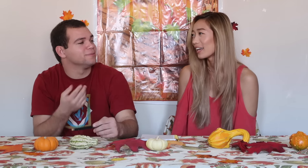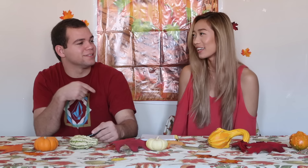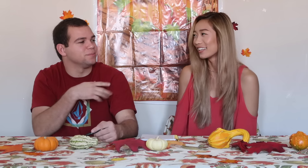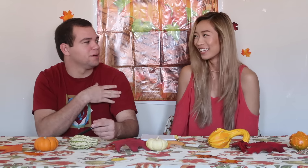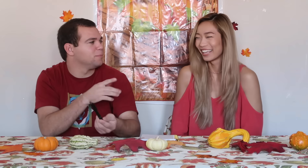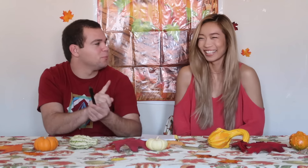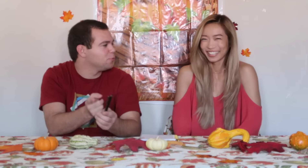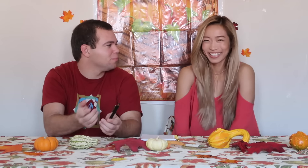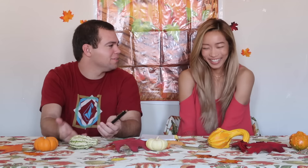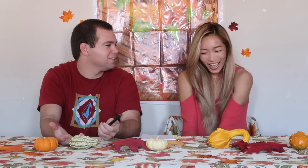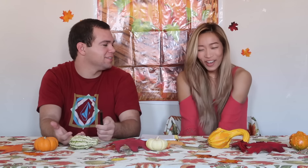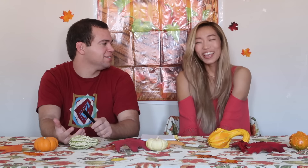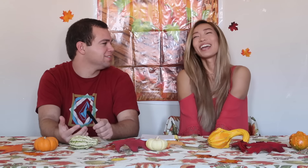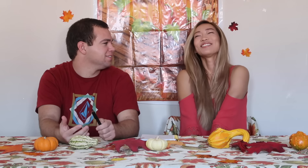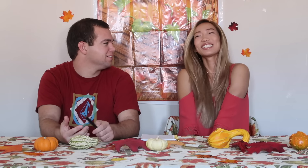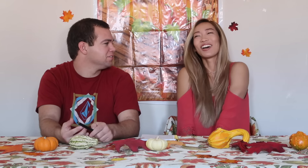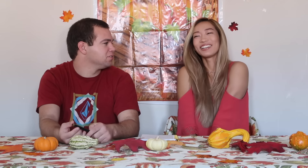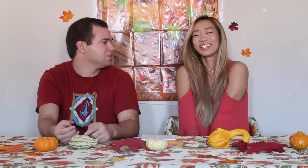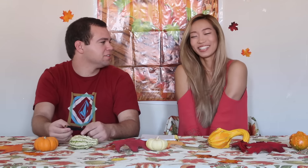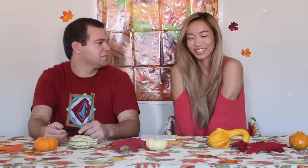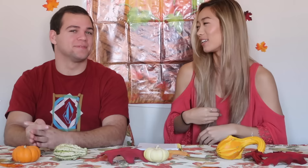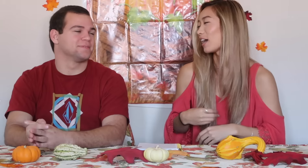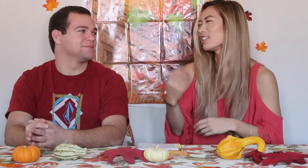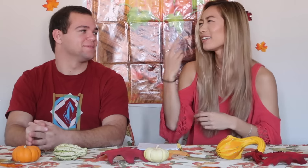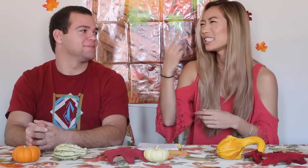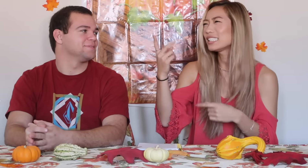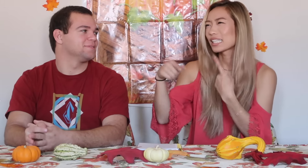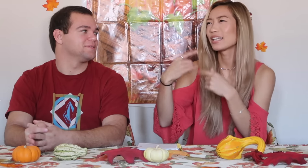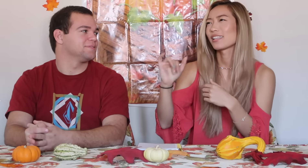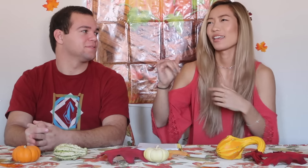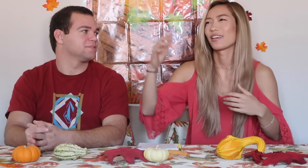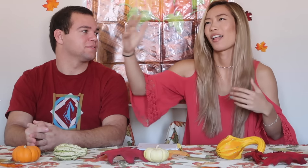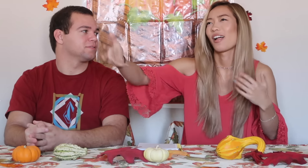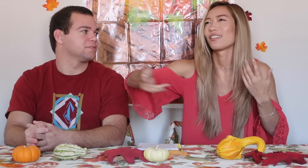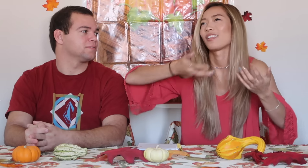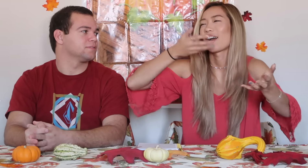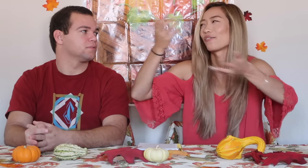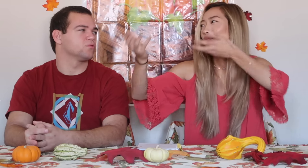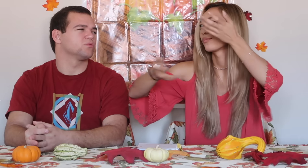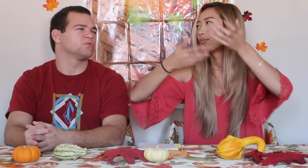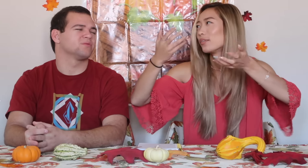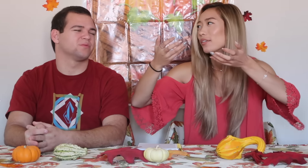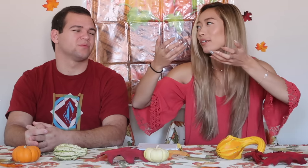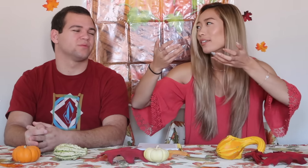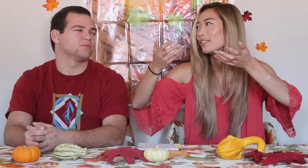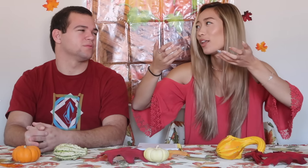this is my moment. Ok! I'm sorry! I've seen signs like (feast) No........